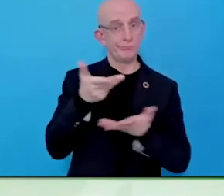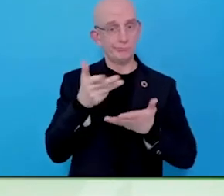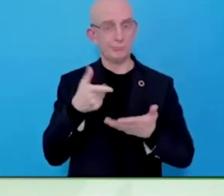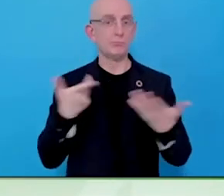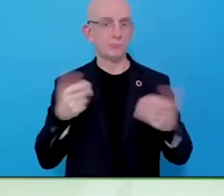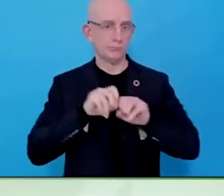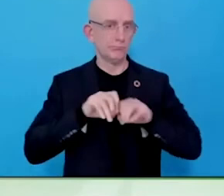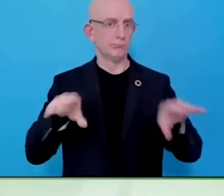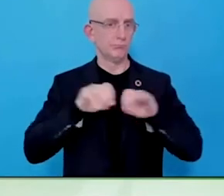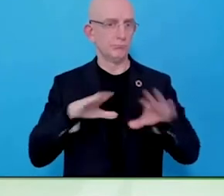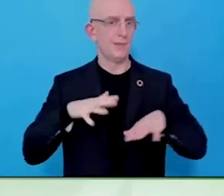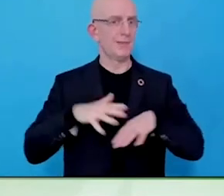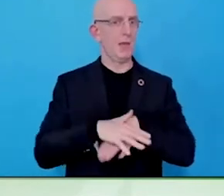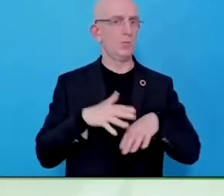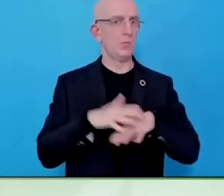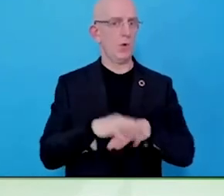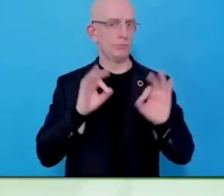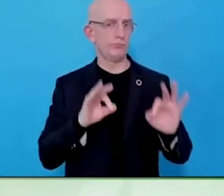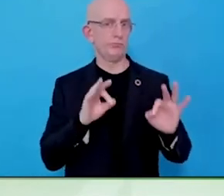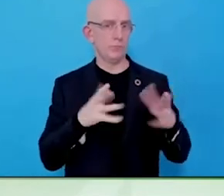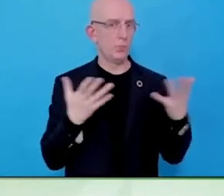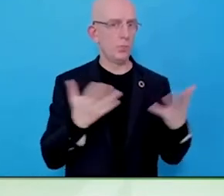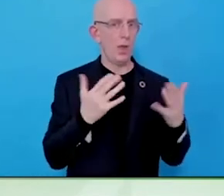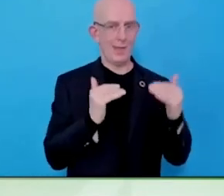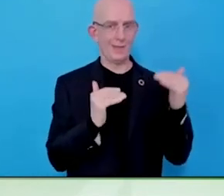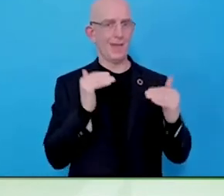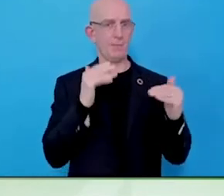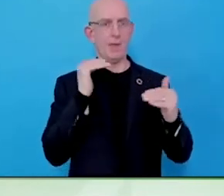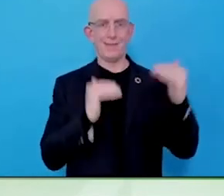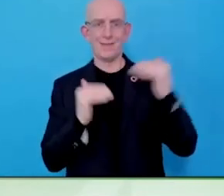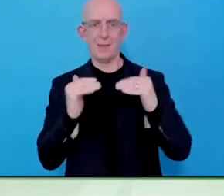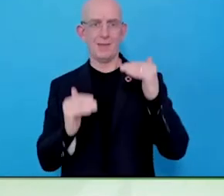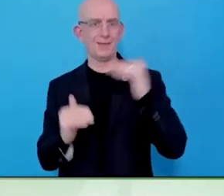watching. If you don't have a business disability network on your patch, you need one.